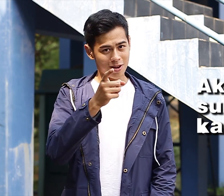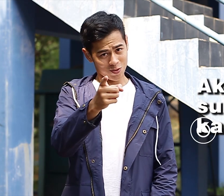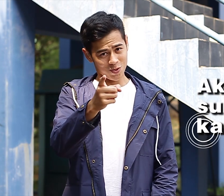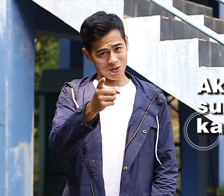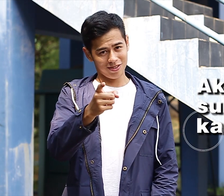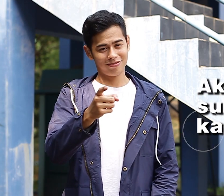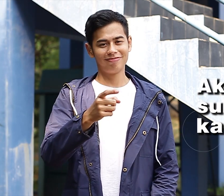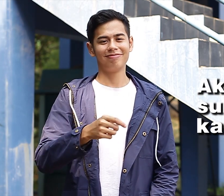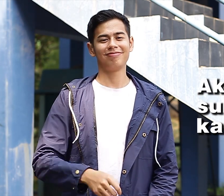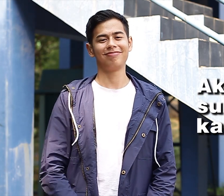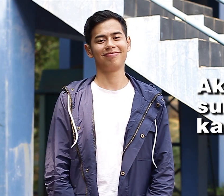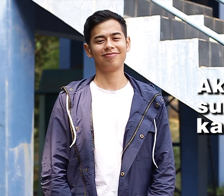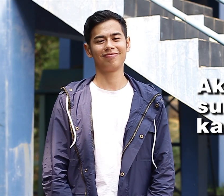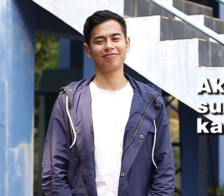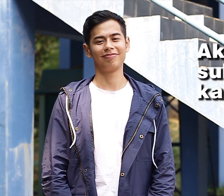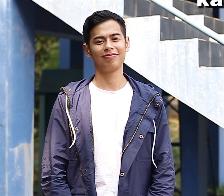I like you